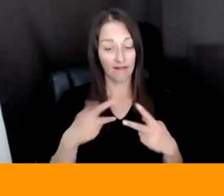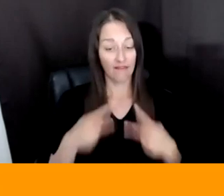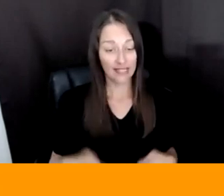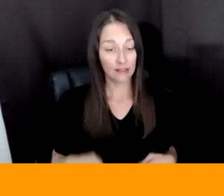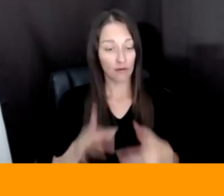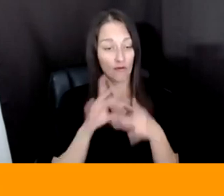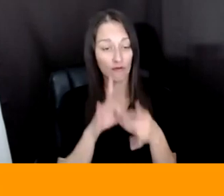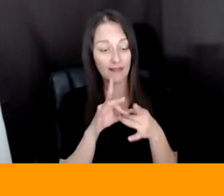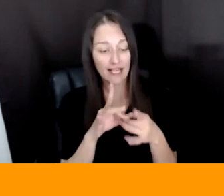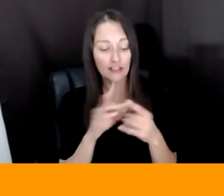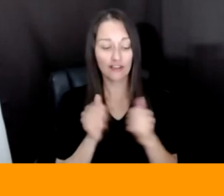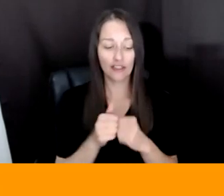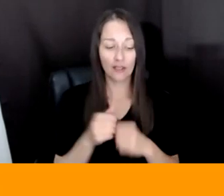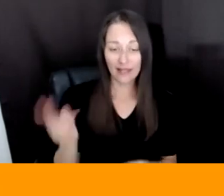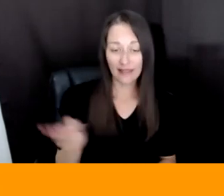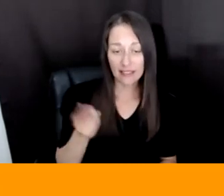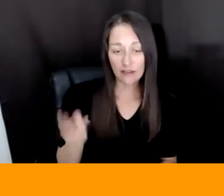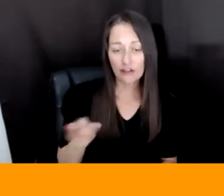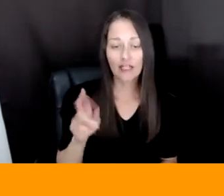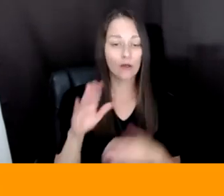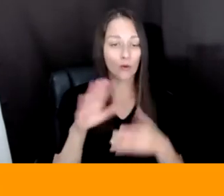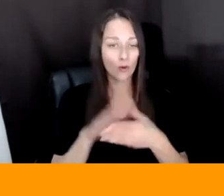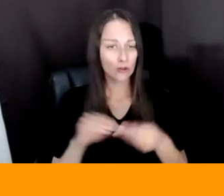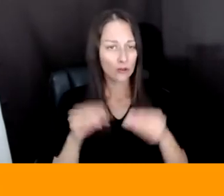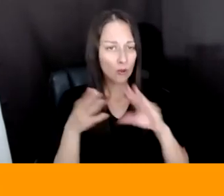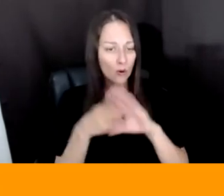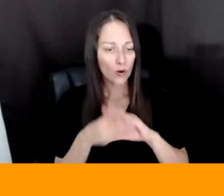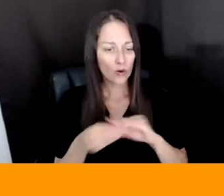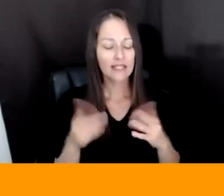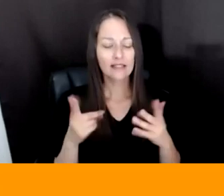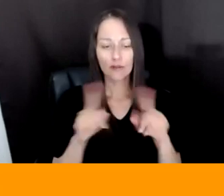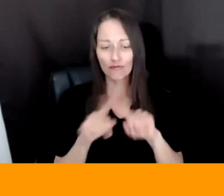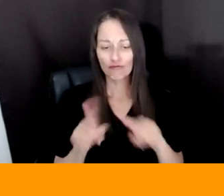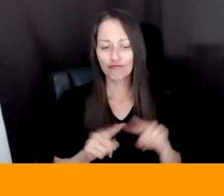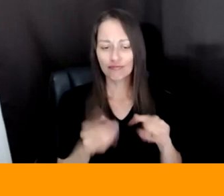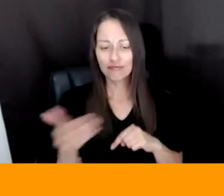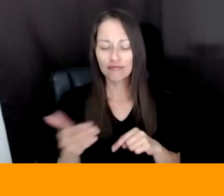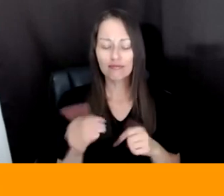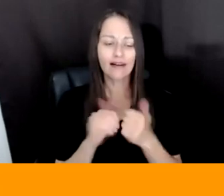HISTORY OR STORIES OR OR THESE DIFFERENT THINGS AND HOW IMPORTANT IS IT TO HAVE A VIRTUAL?